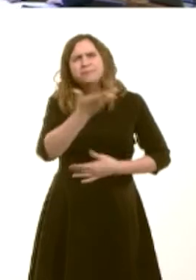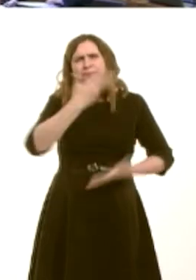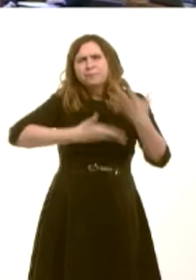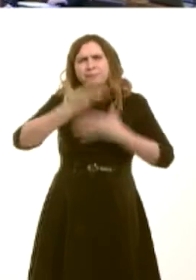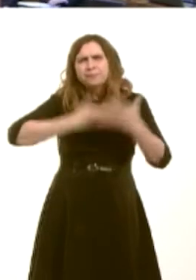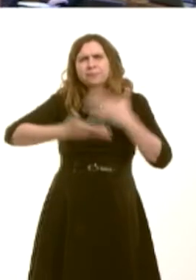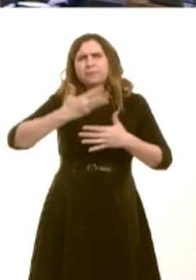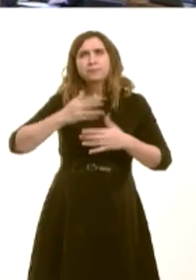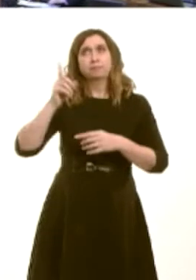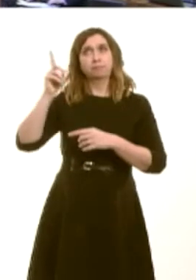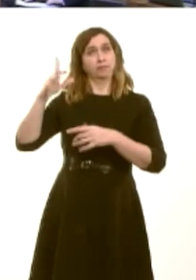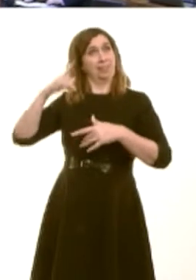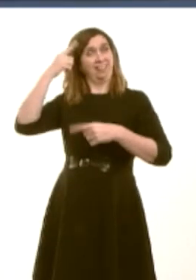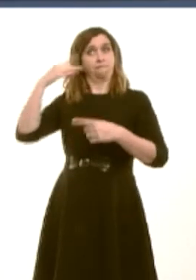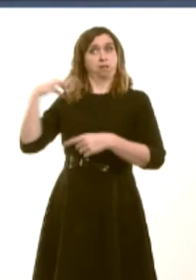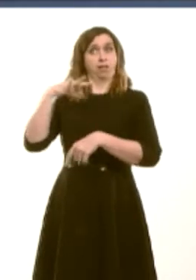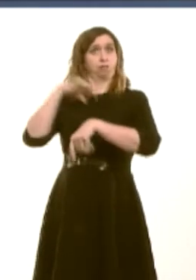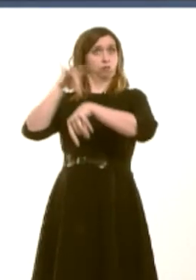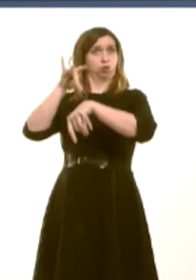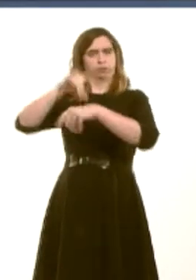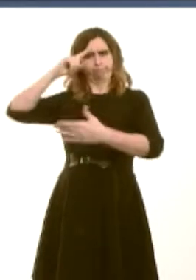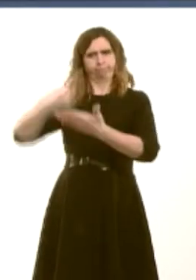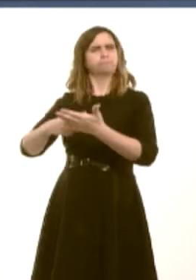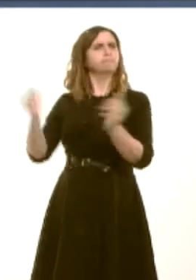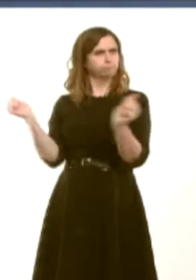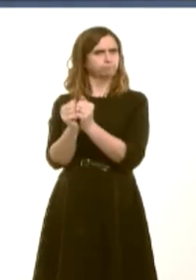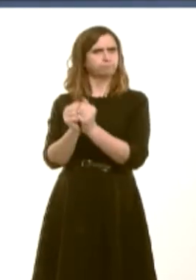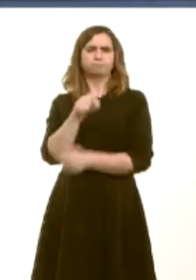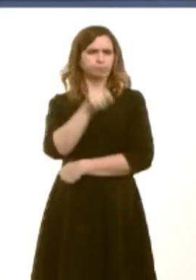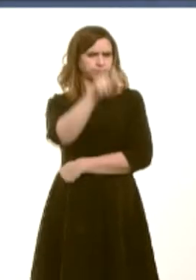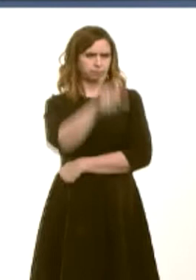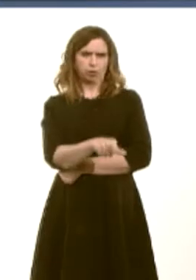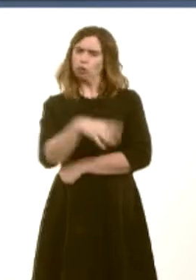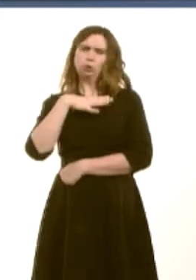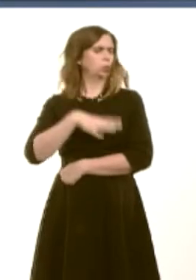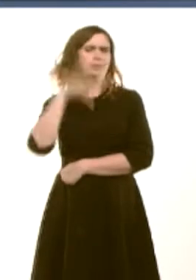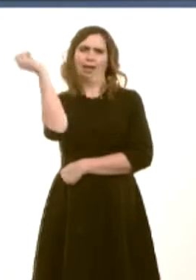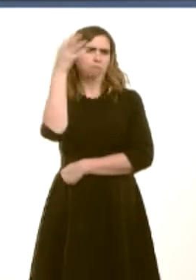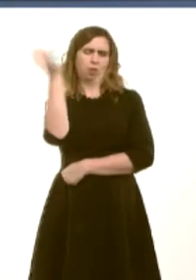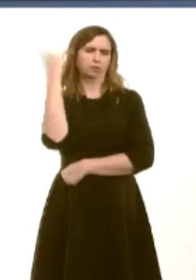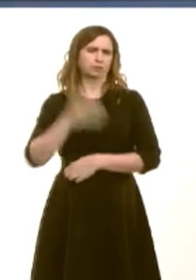clinically appropriate and that an individual does not need an ambulance, why the Welsh